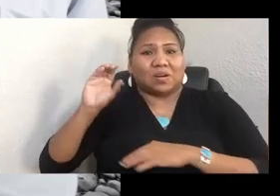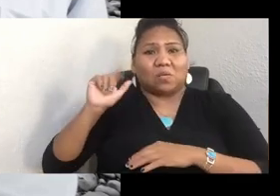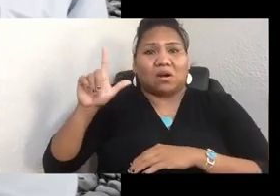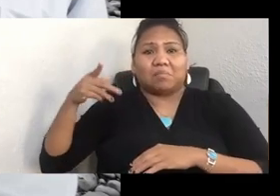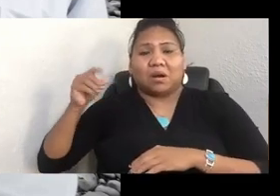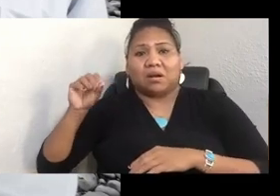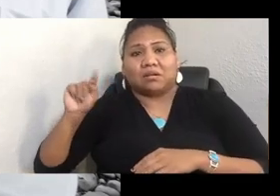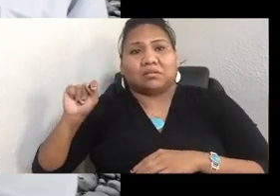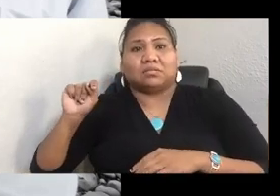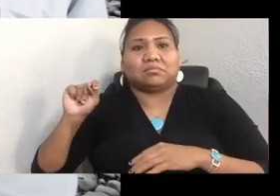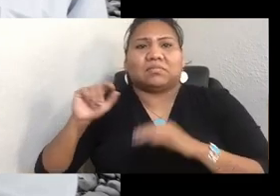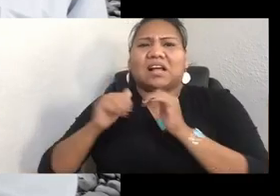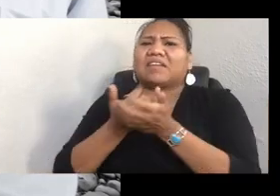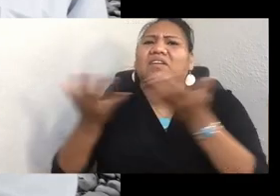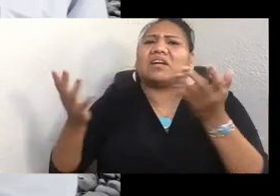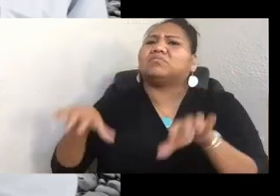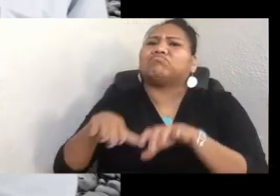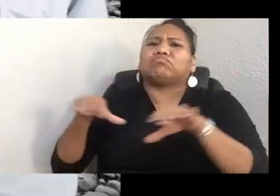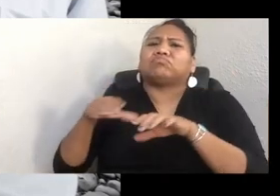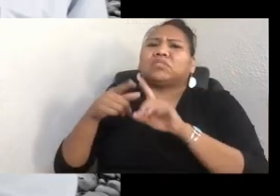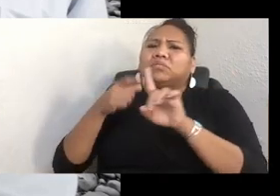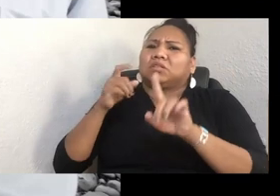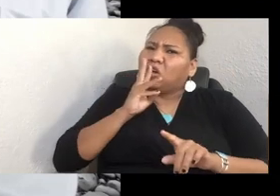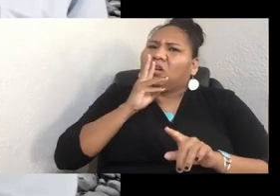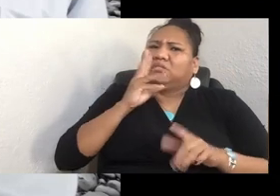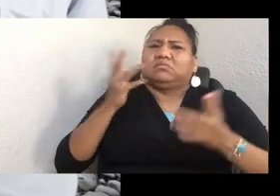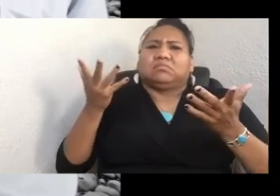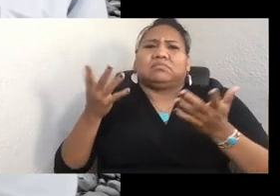We gather the clams, the crabs, the fish, the oysters, the sea urchins.